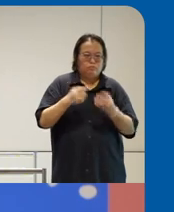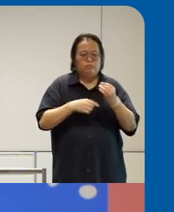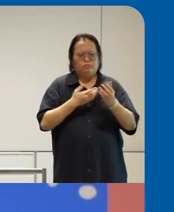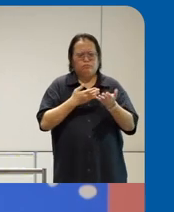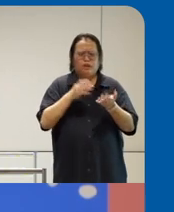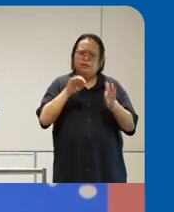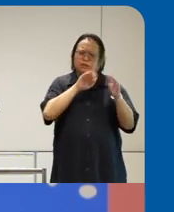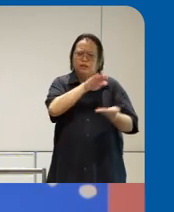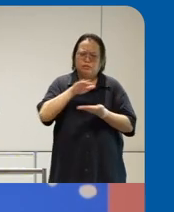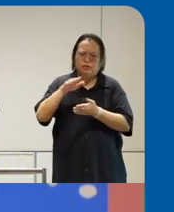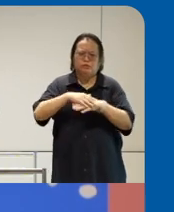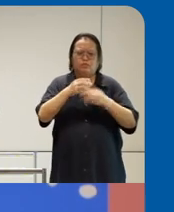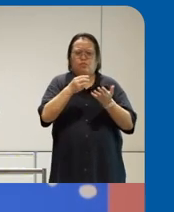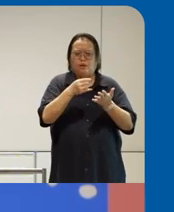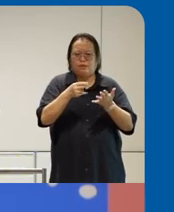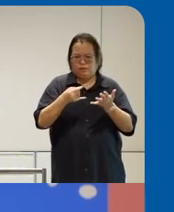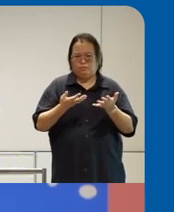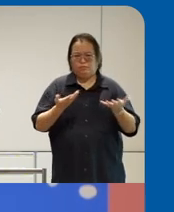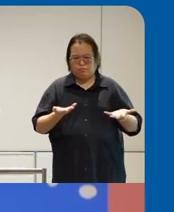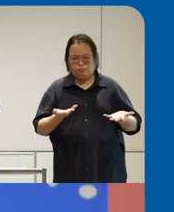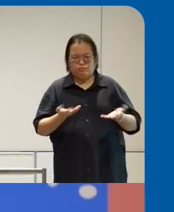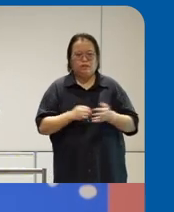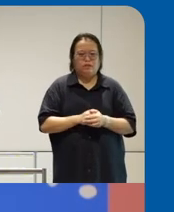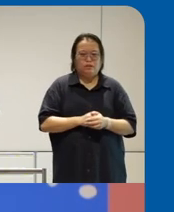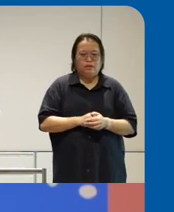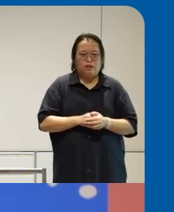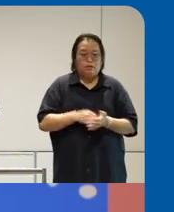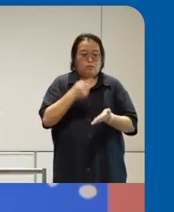can't change what you cannot see you can't change what you're not aware of so what we wanted to